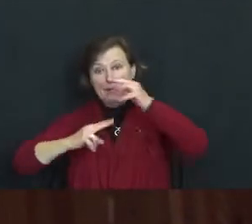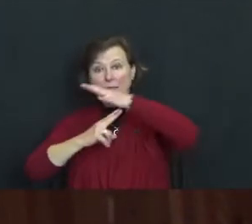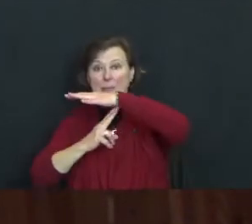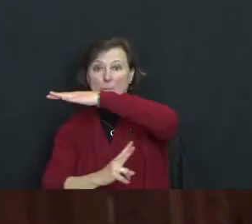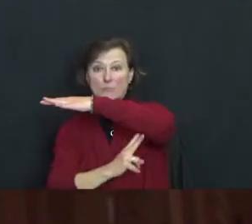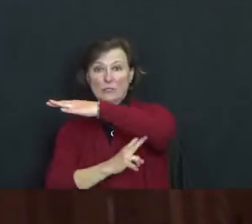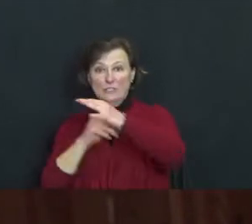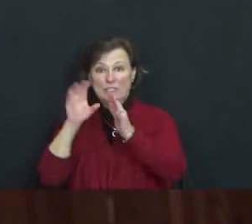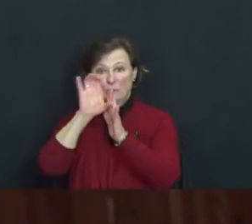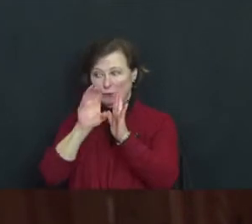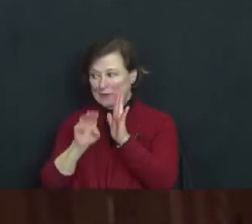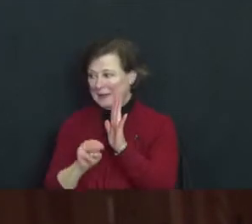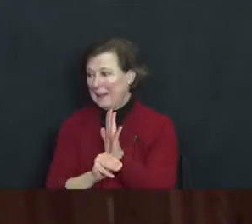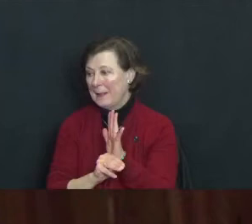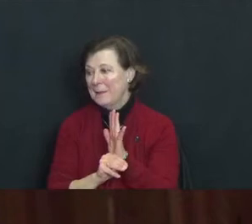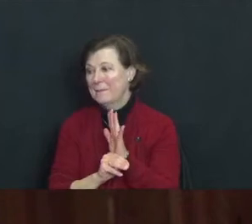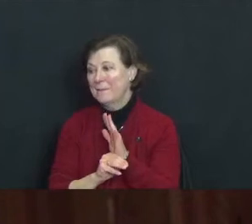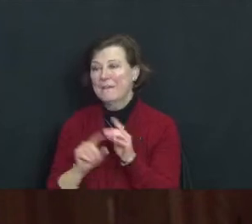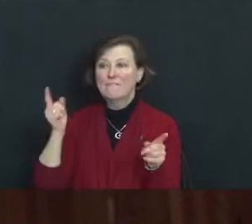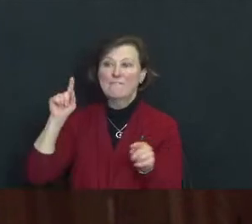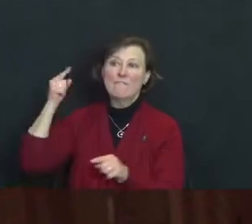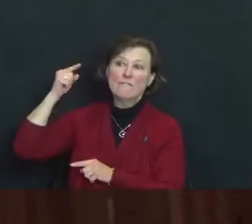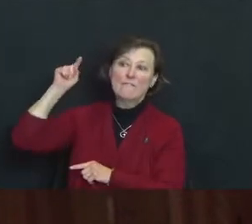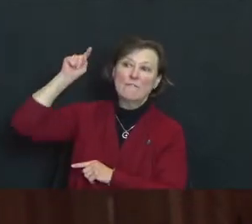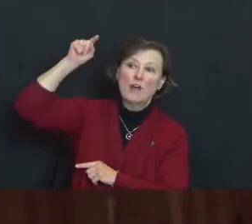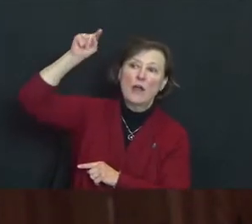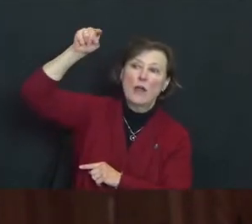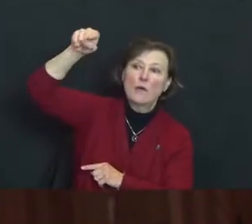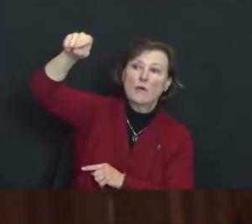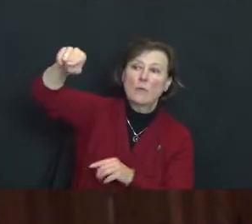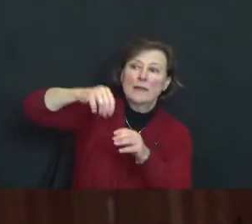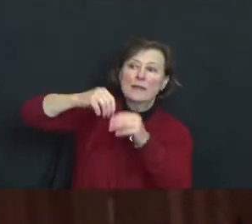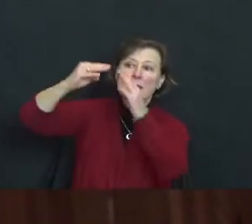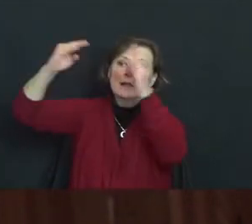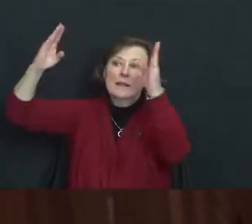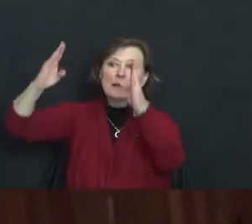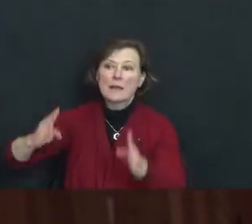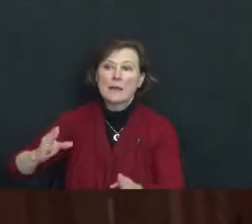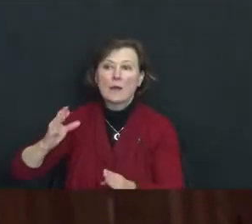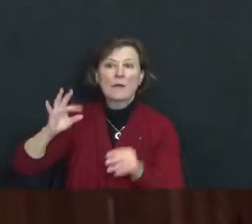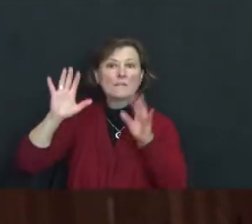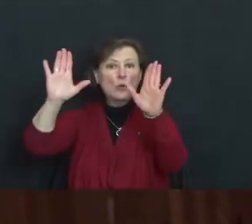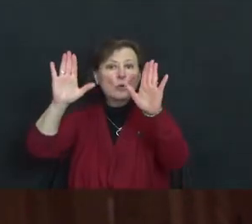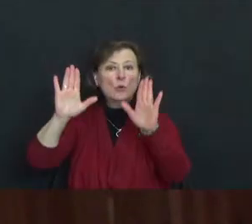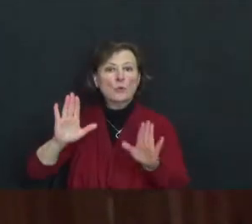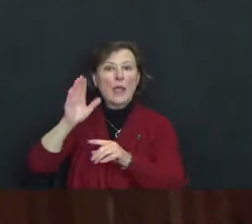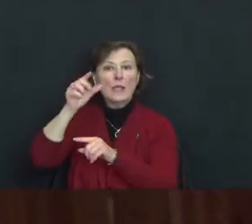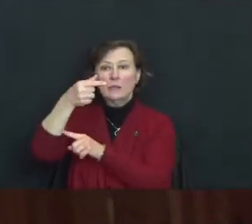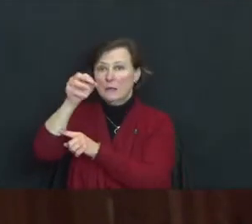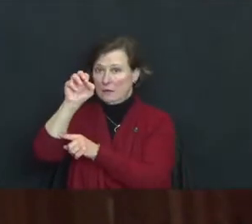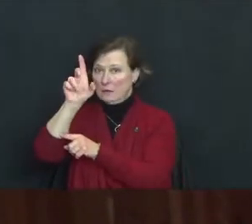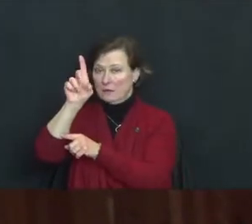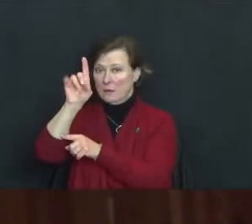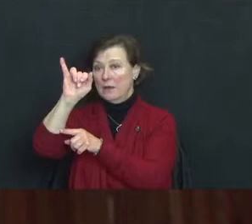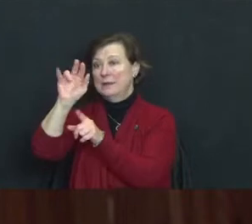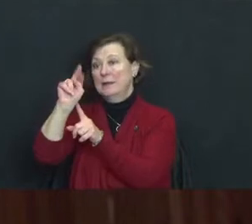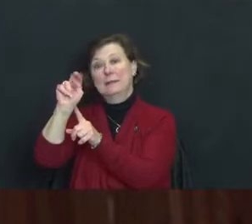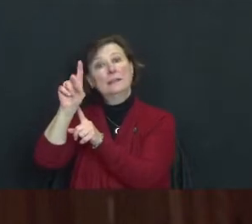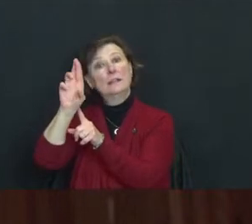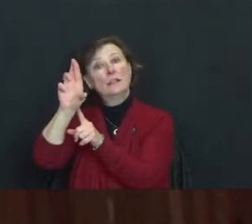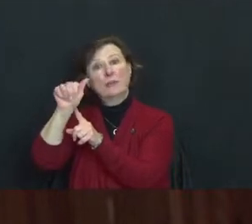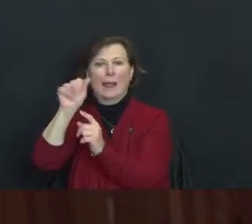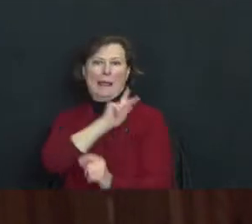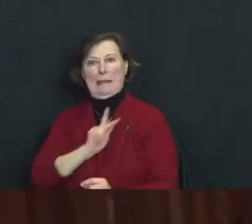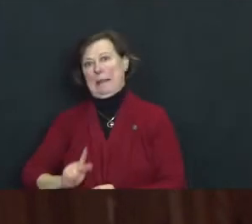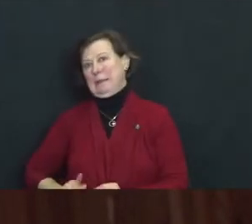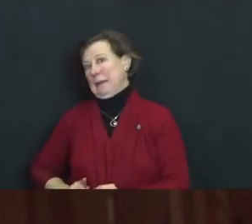Far, far away in the abode of the great god Indra, king of heaven, hangs a wondrous vast